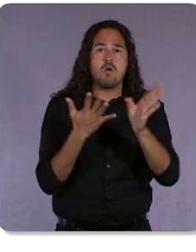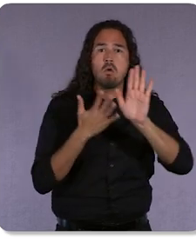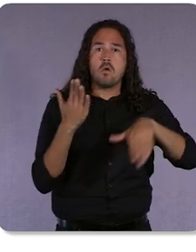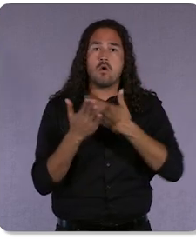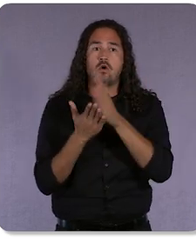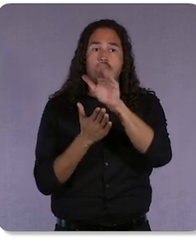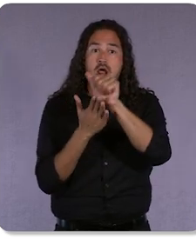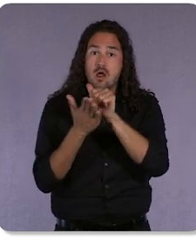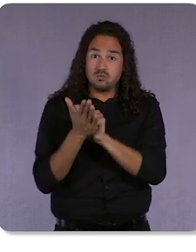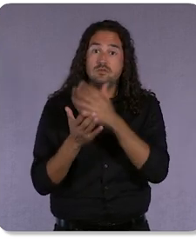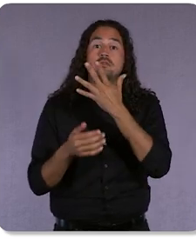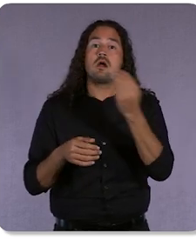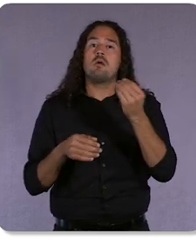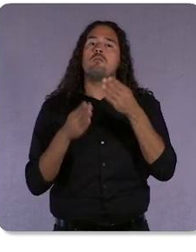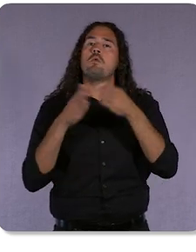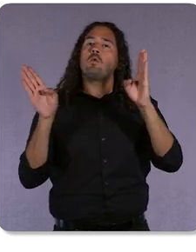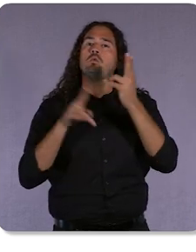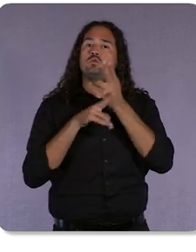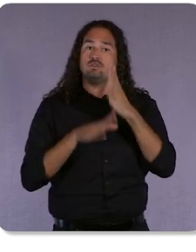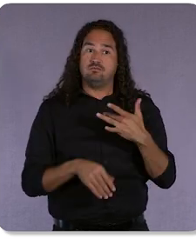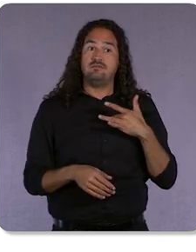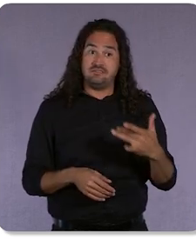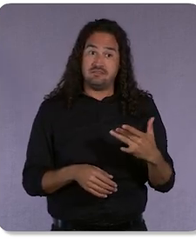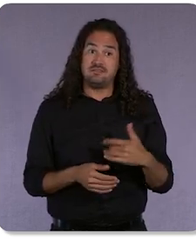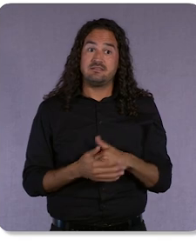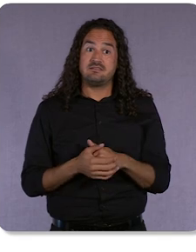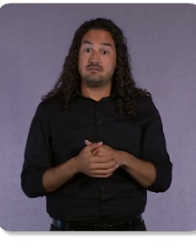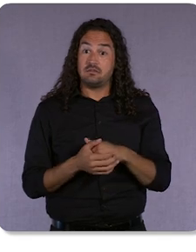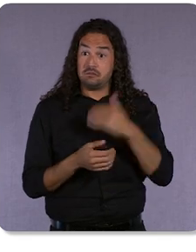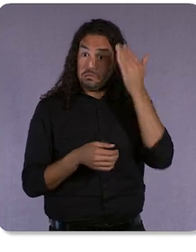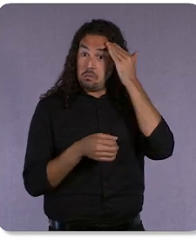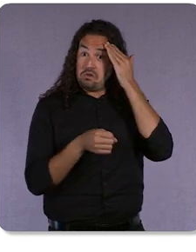But knowing isn’t enough. You also want to act on these insights quickly and actually